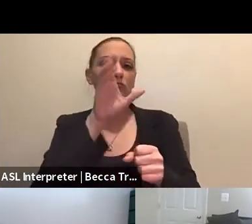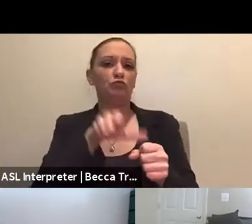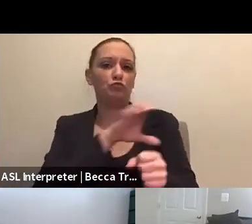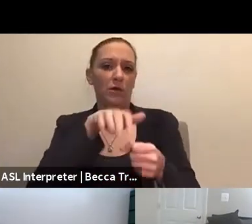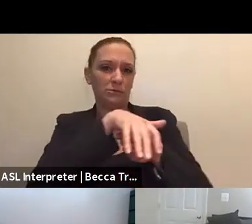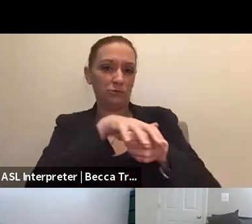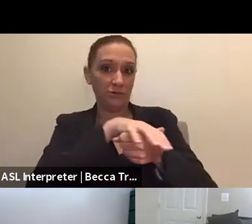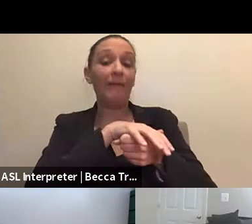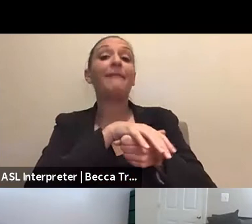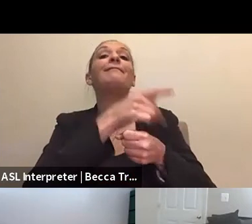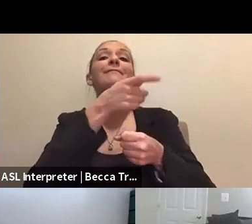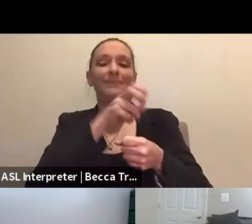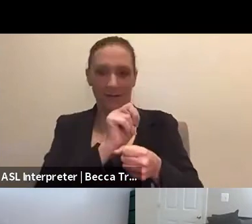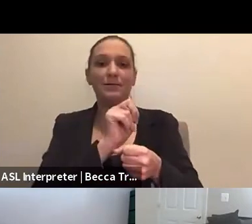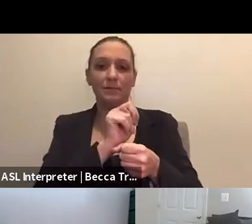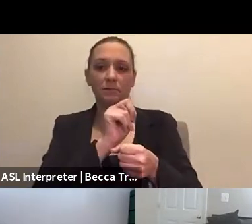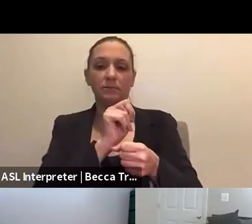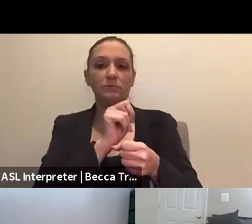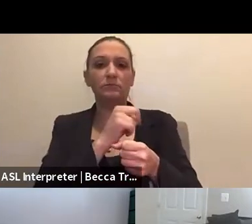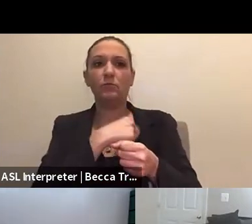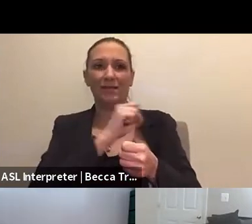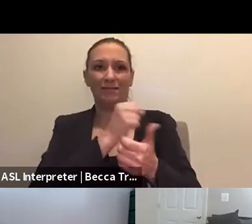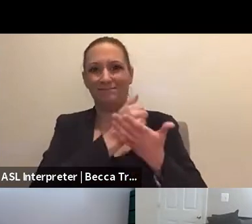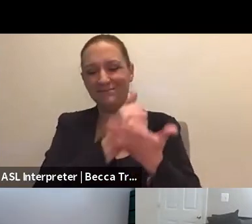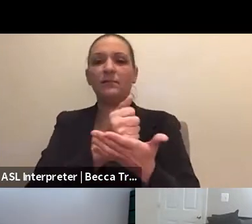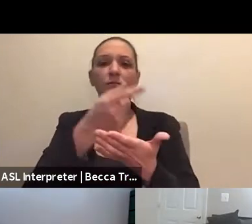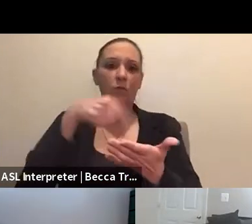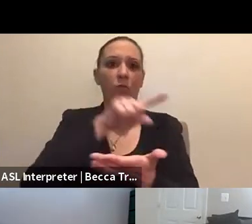And then we can assist those single family fires